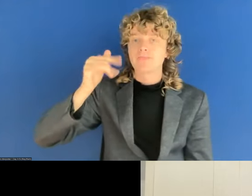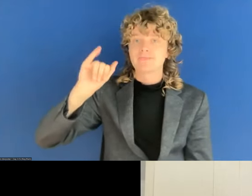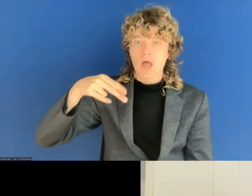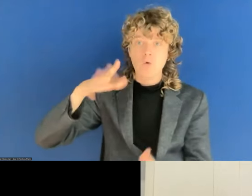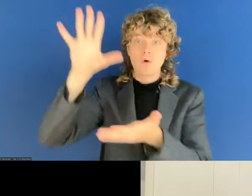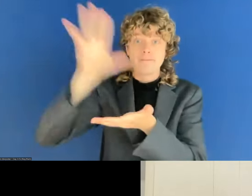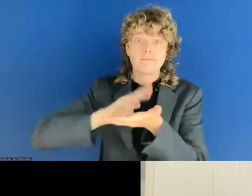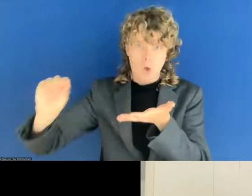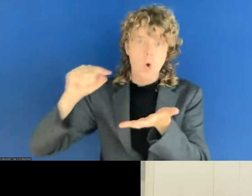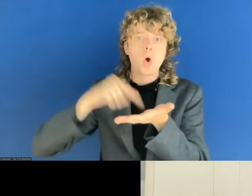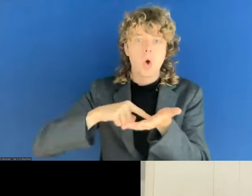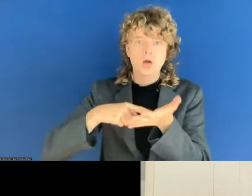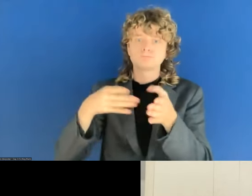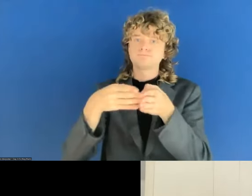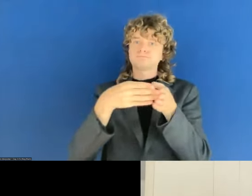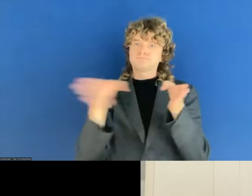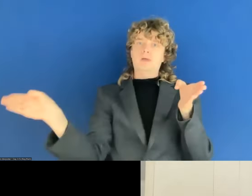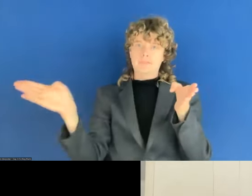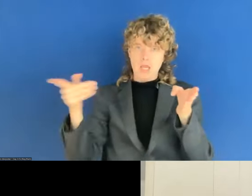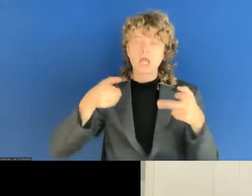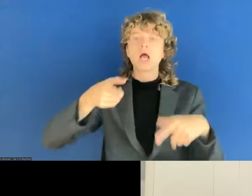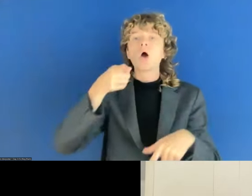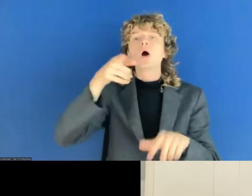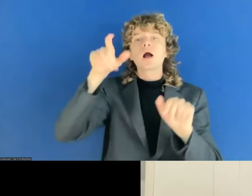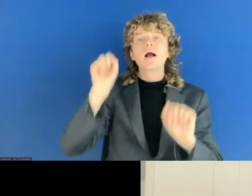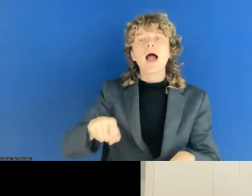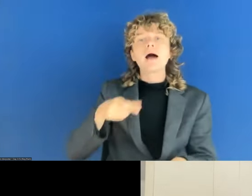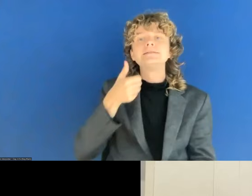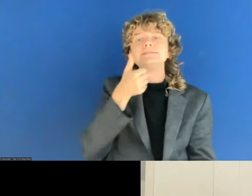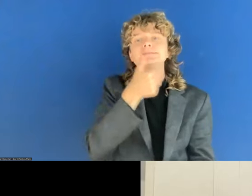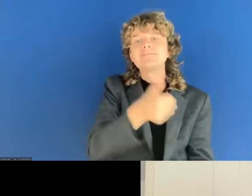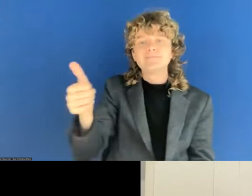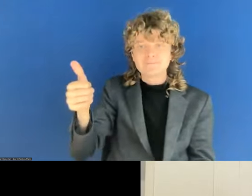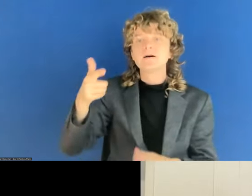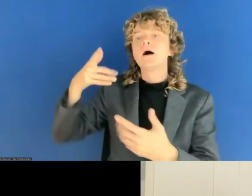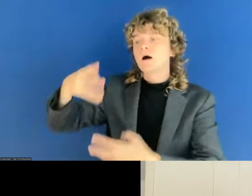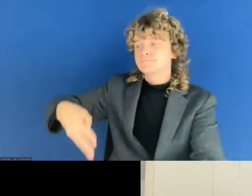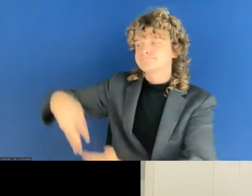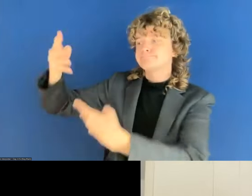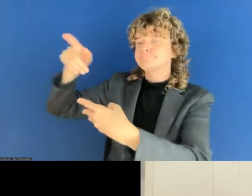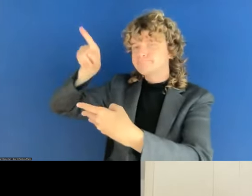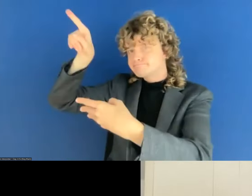So it's possible to read afterwards if you want to read up on some of the details of this.